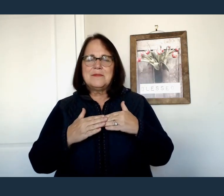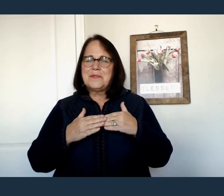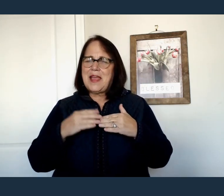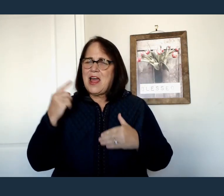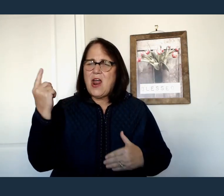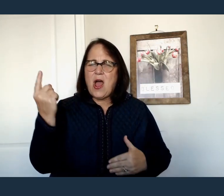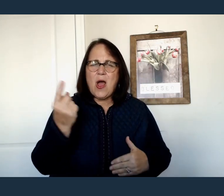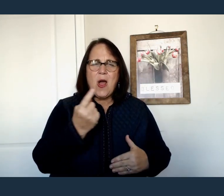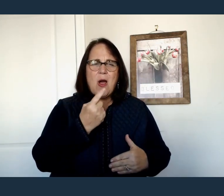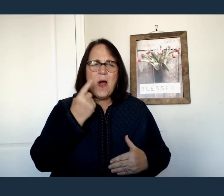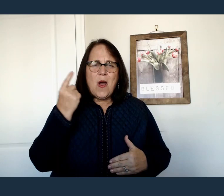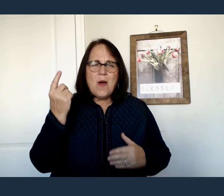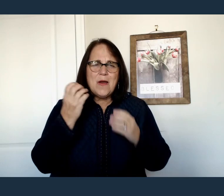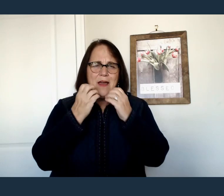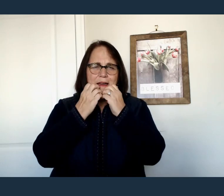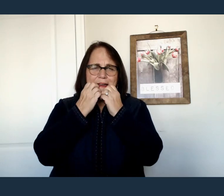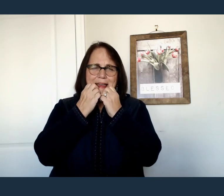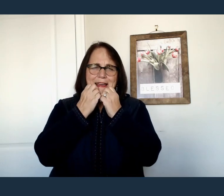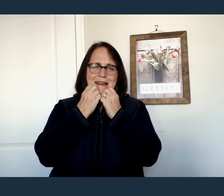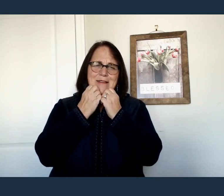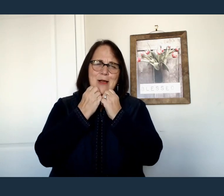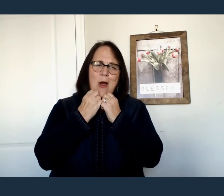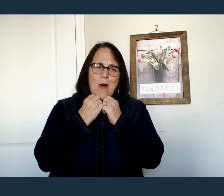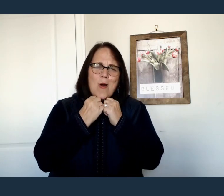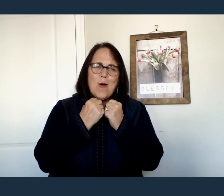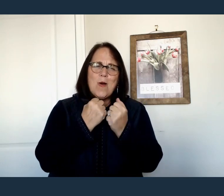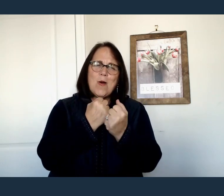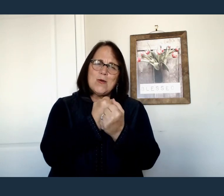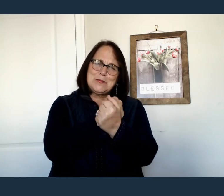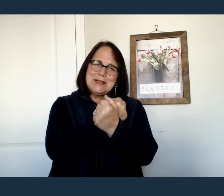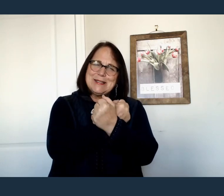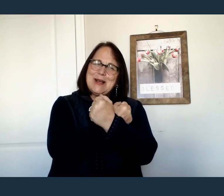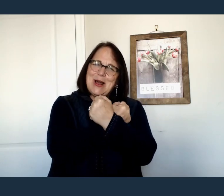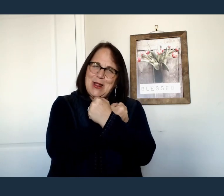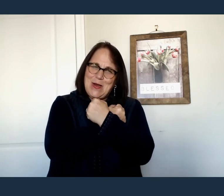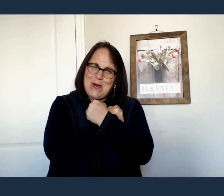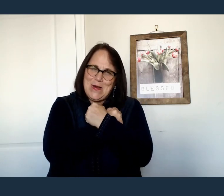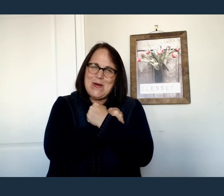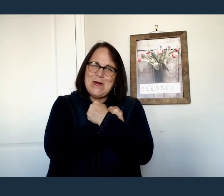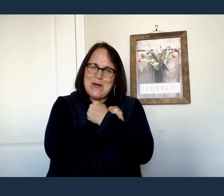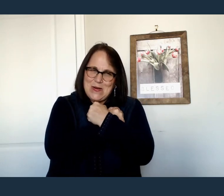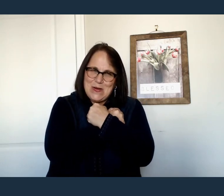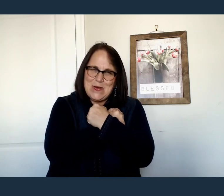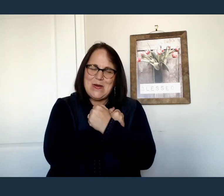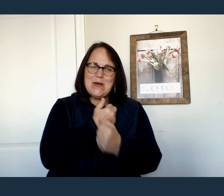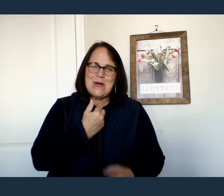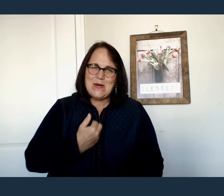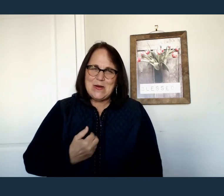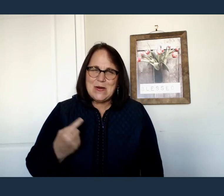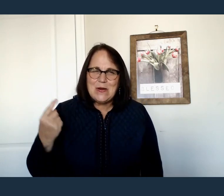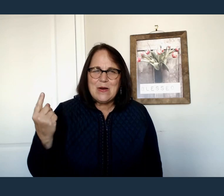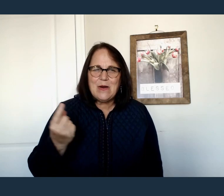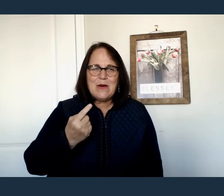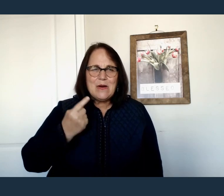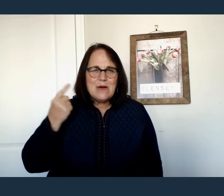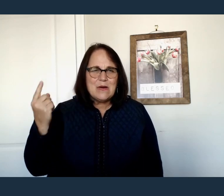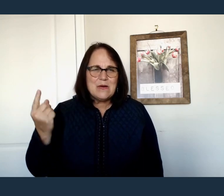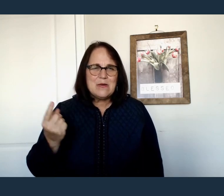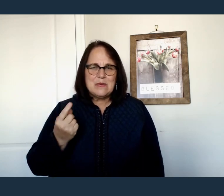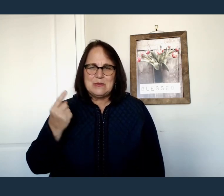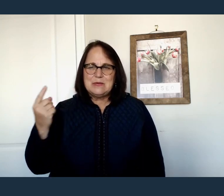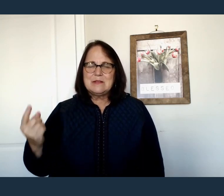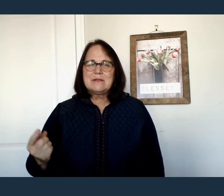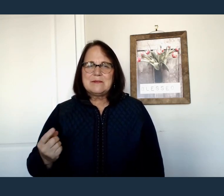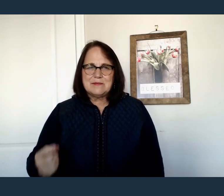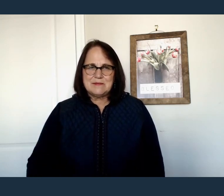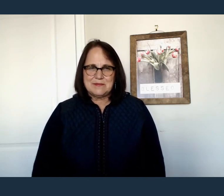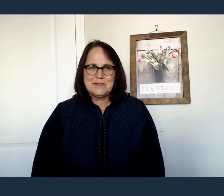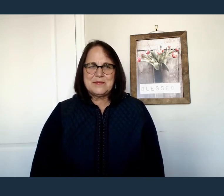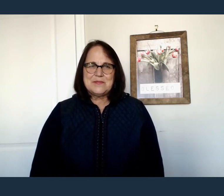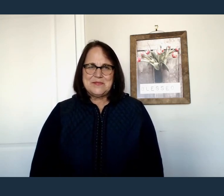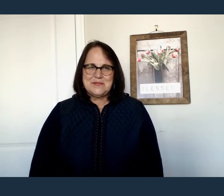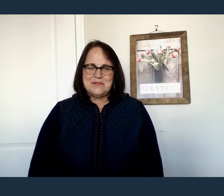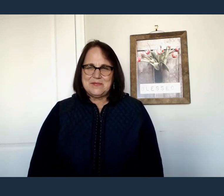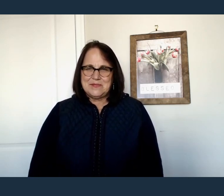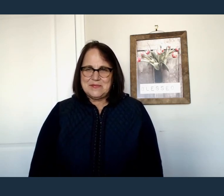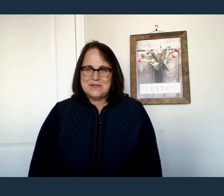Always holds me close